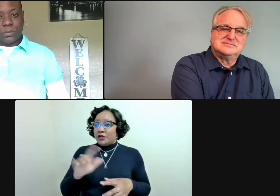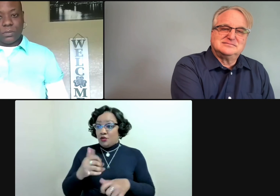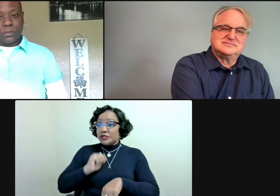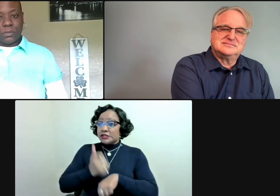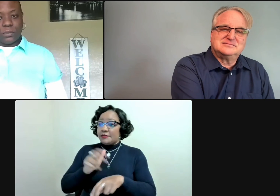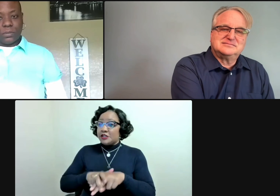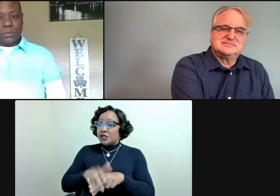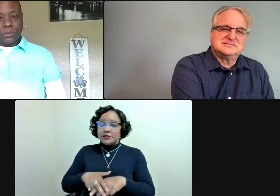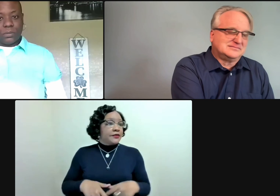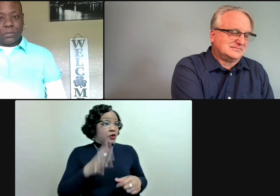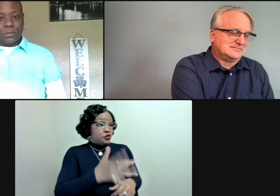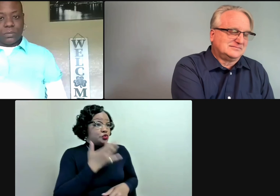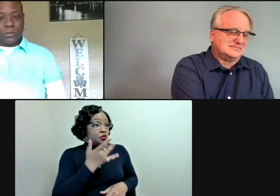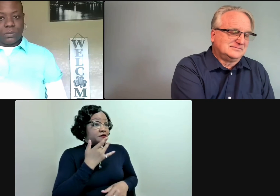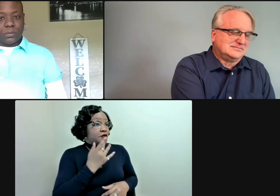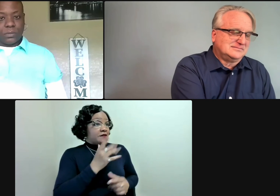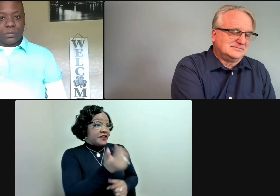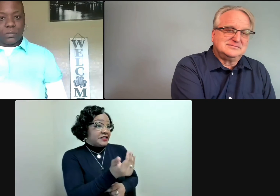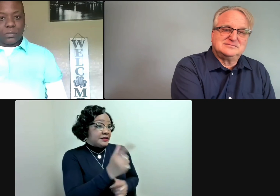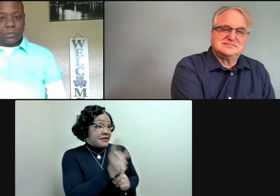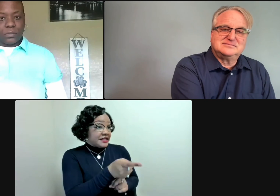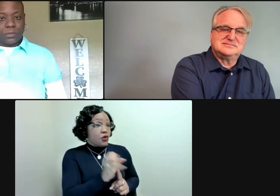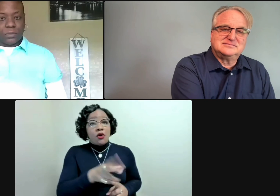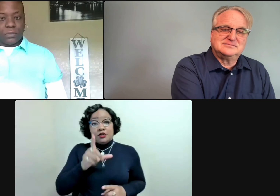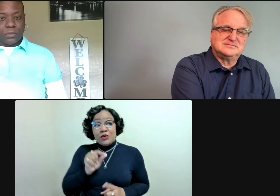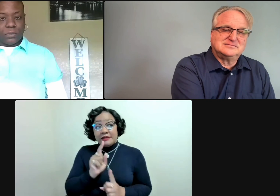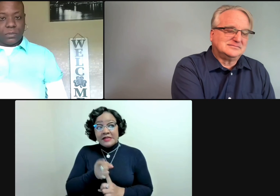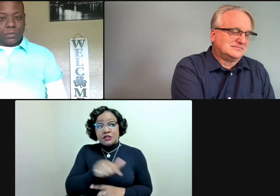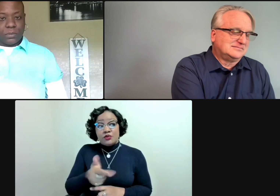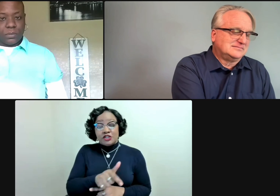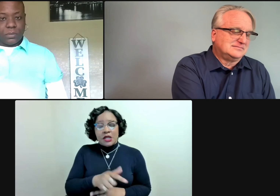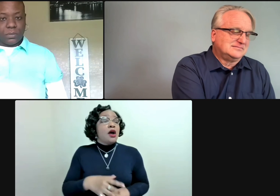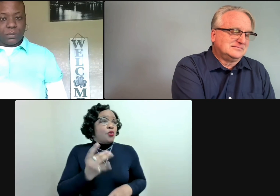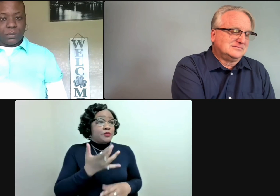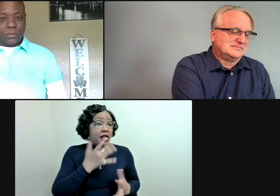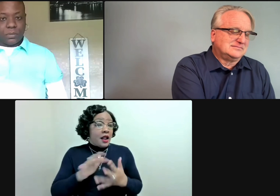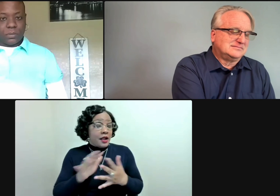instead of just asking, who's going to start and who-- are you going to do 15s or 20s?